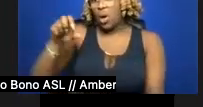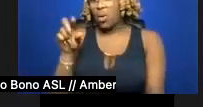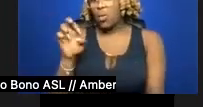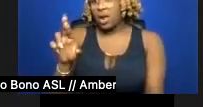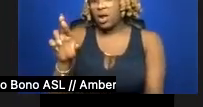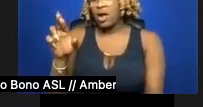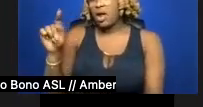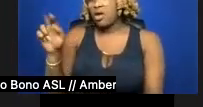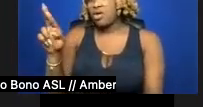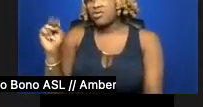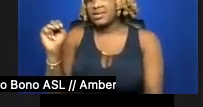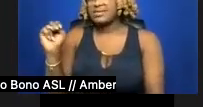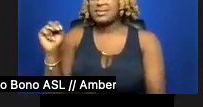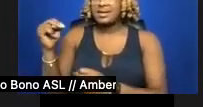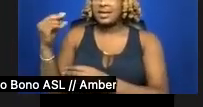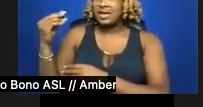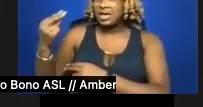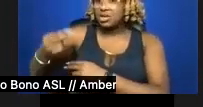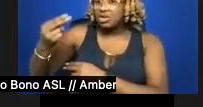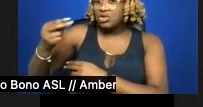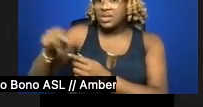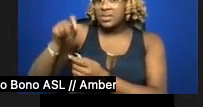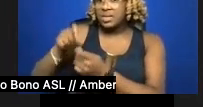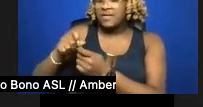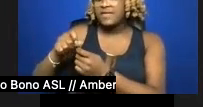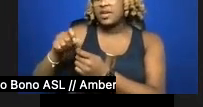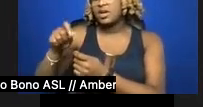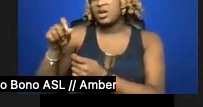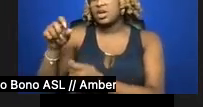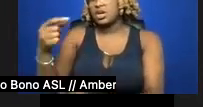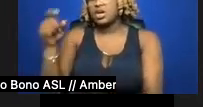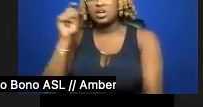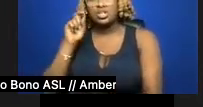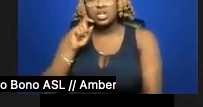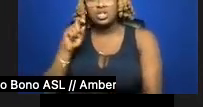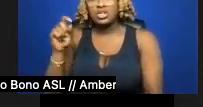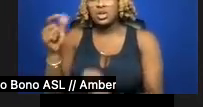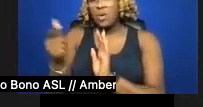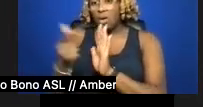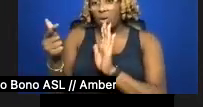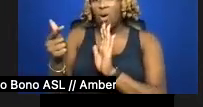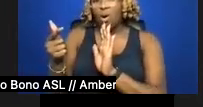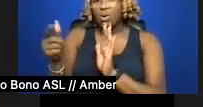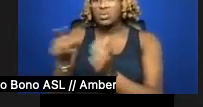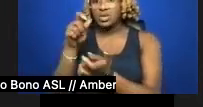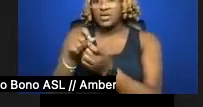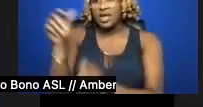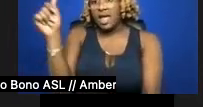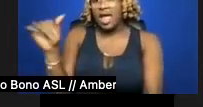histories of gender outlaws and particularly those within Asian diasporas. I often think